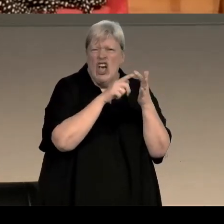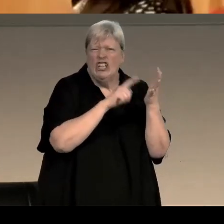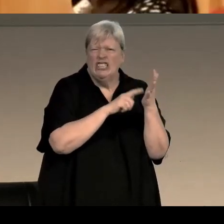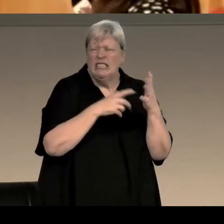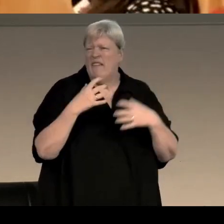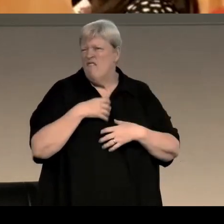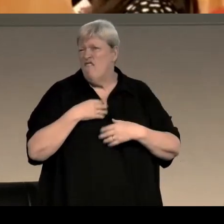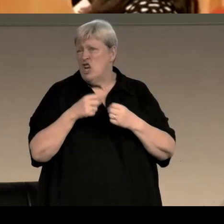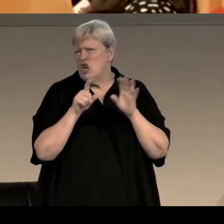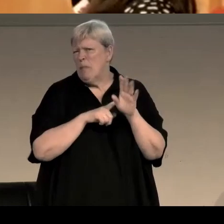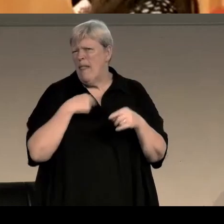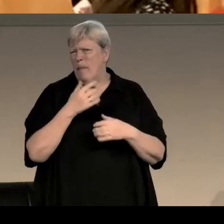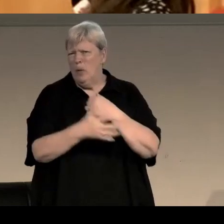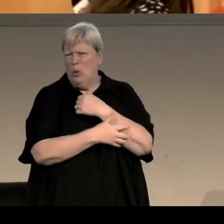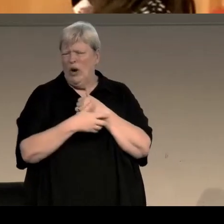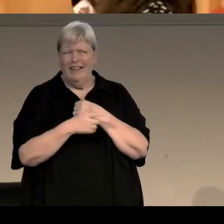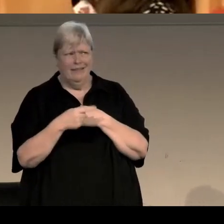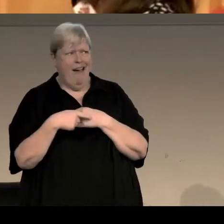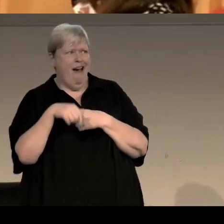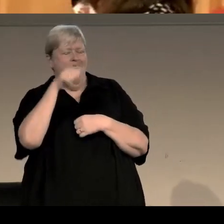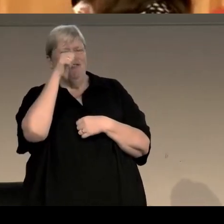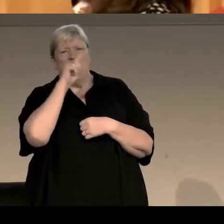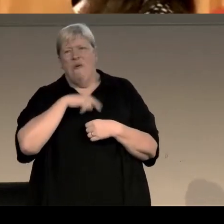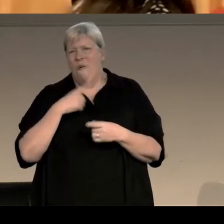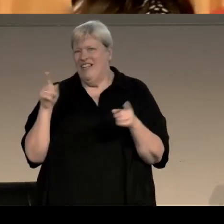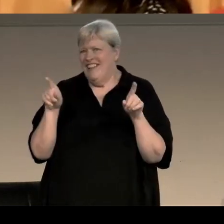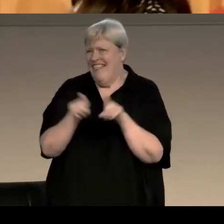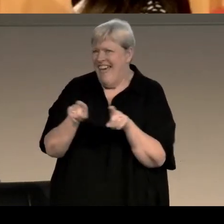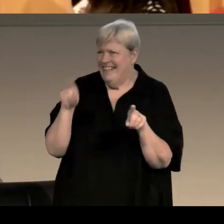and you instantly know exactly the kind of woman Ms Hartnell was.